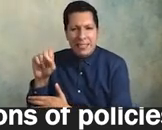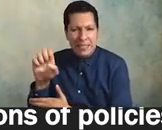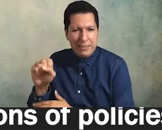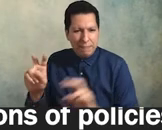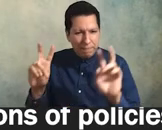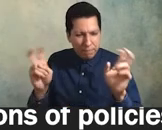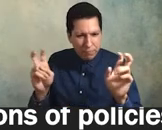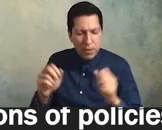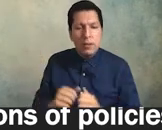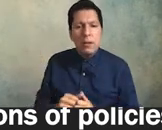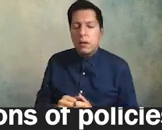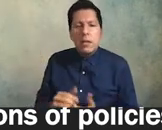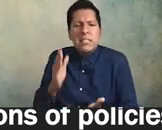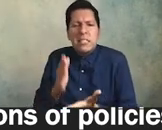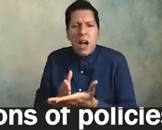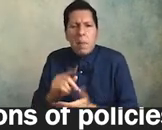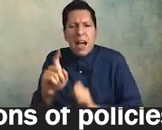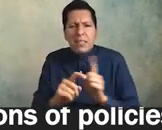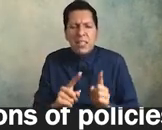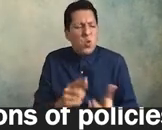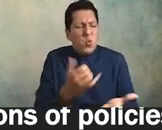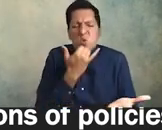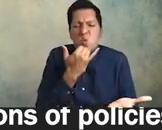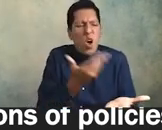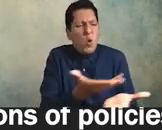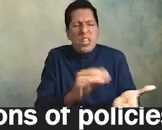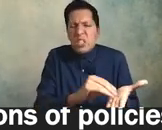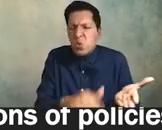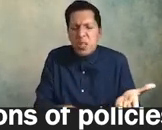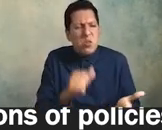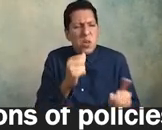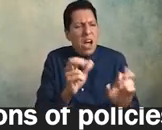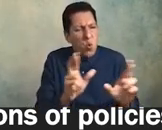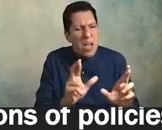stop asking what's wrong with these students and why are they so underprepared to succeed here